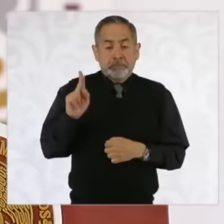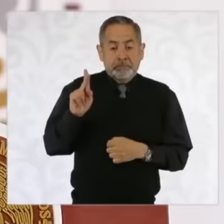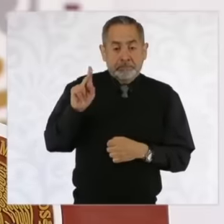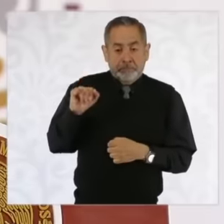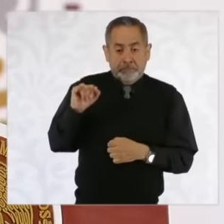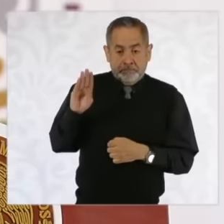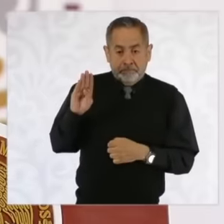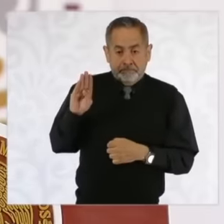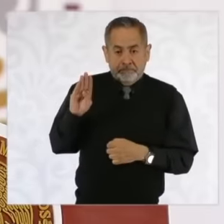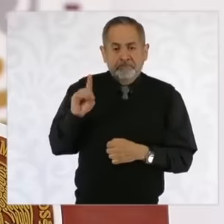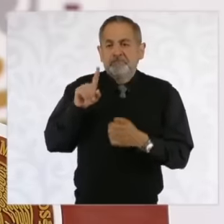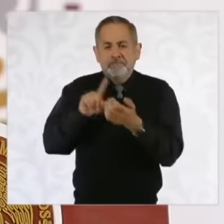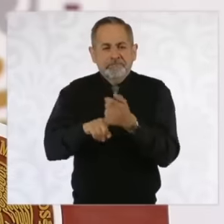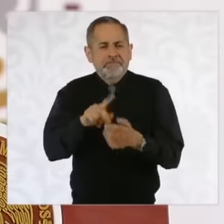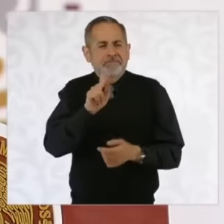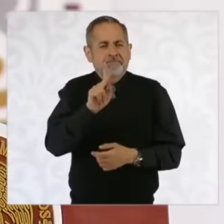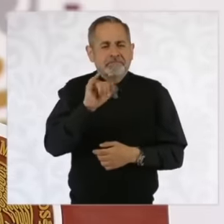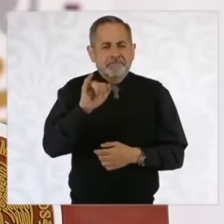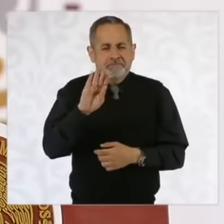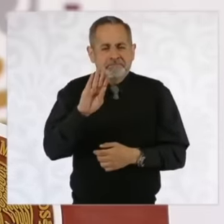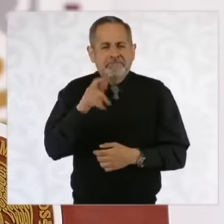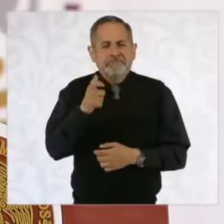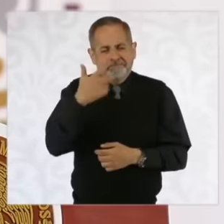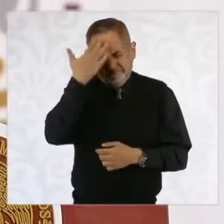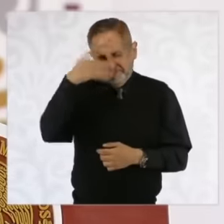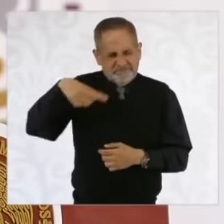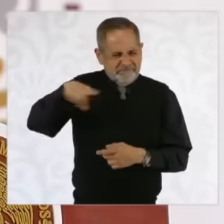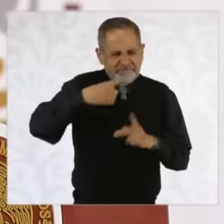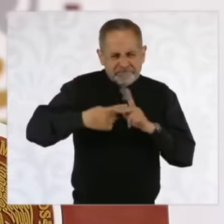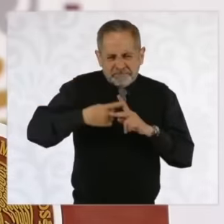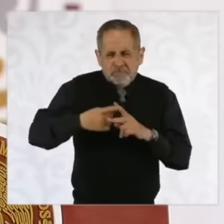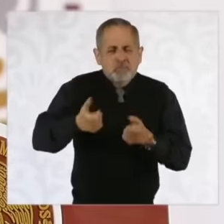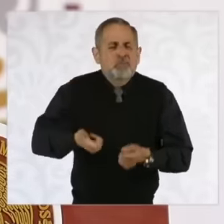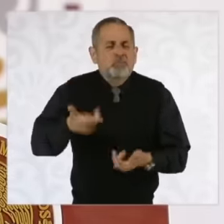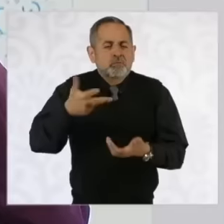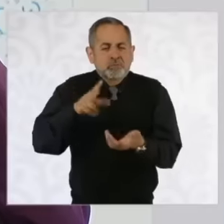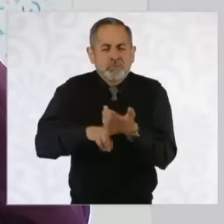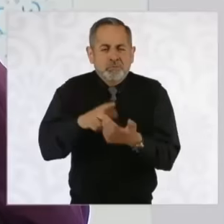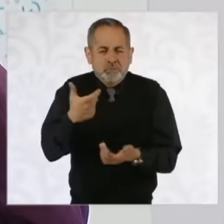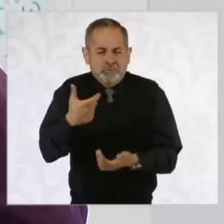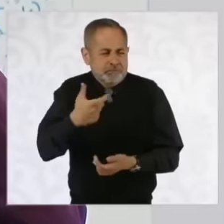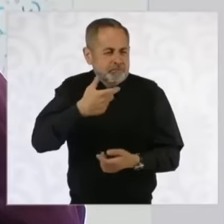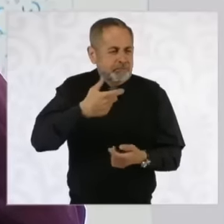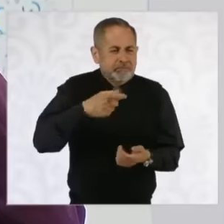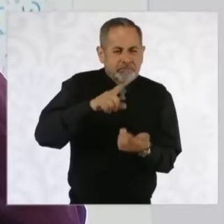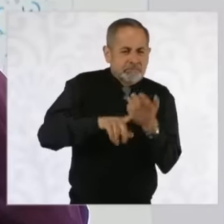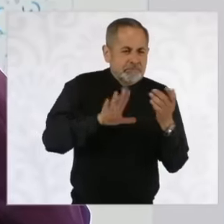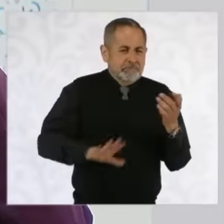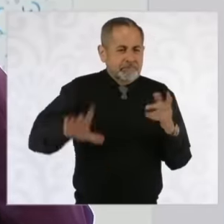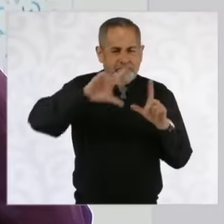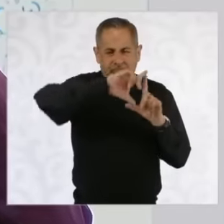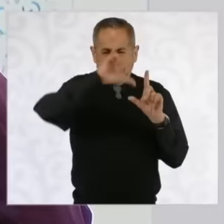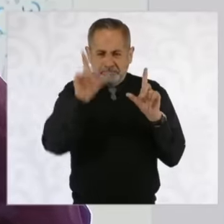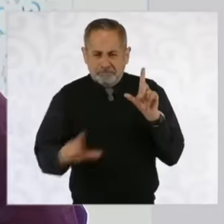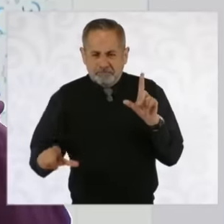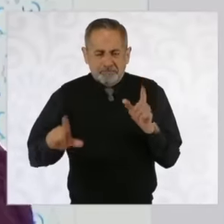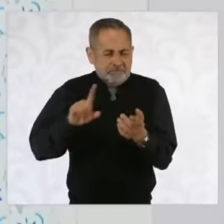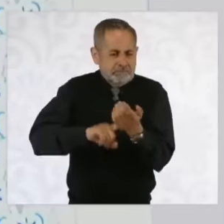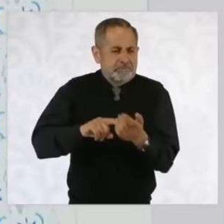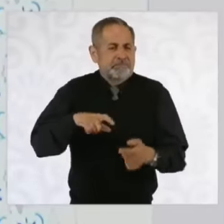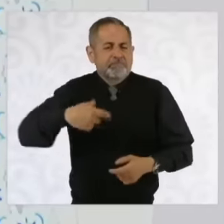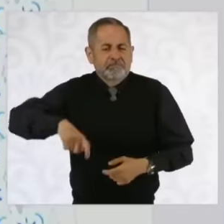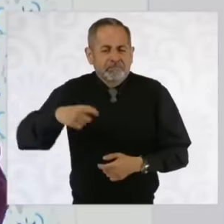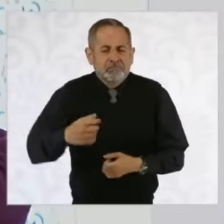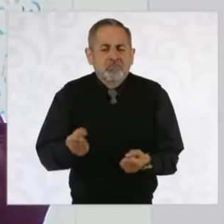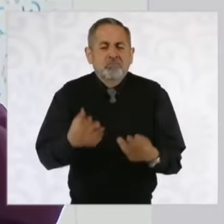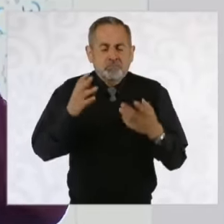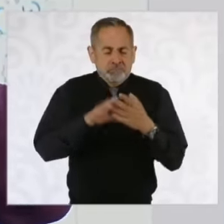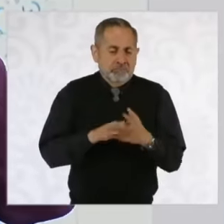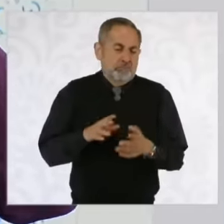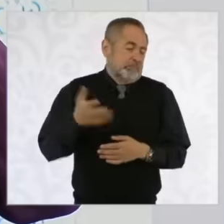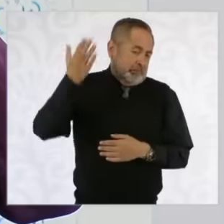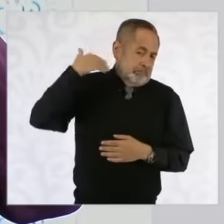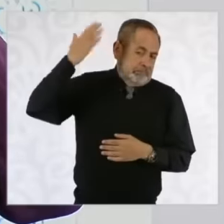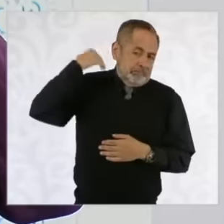was therefore a way of measuring the wealth generated by a country that, as